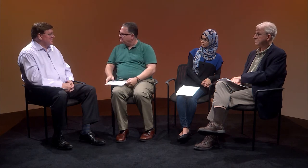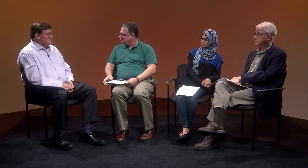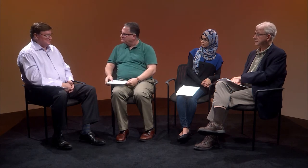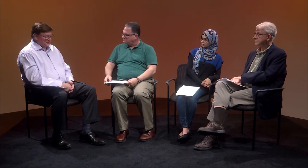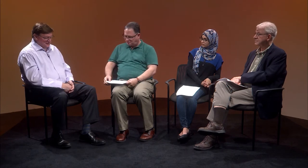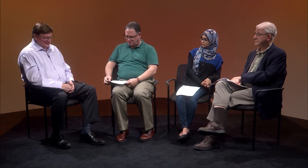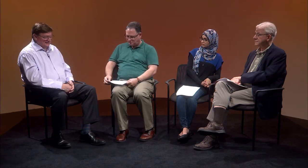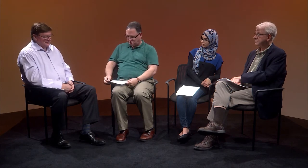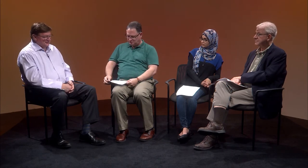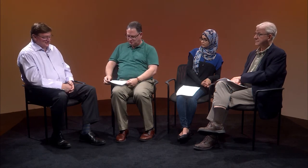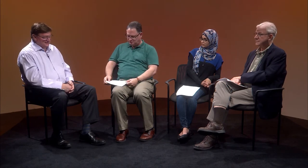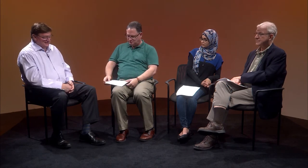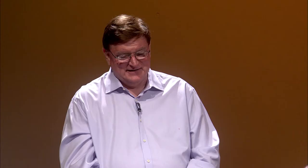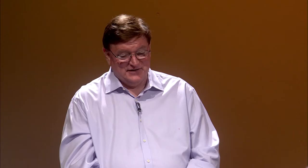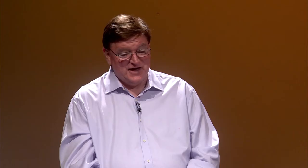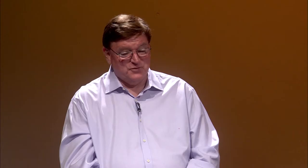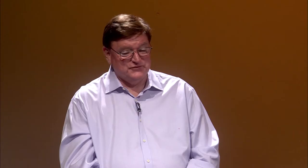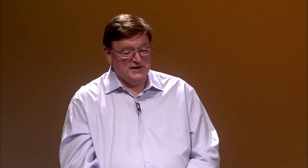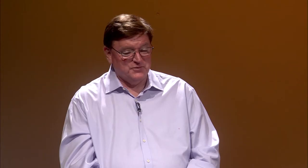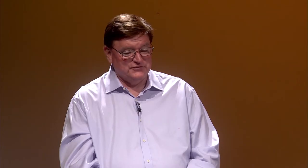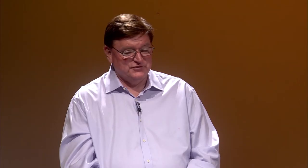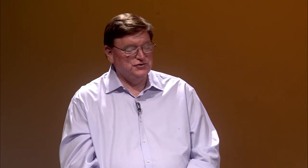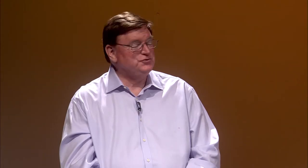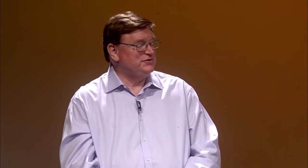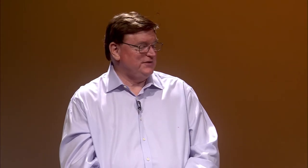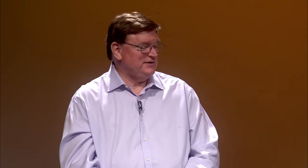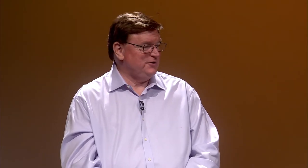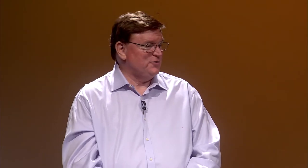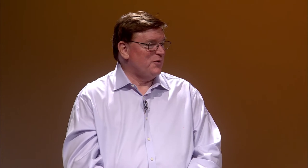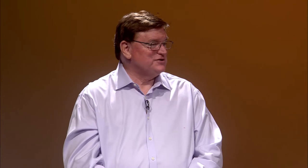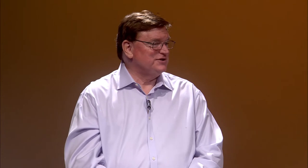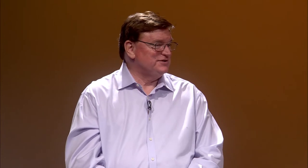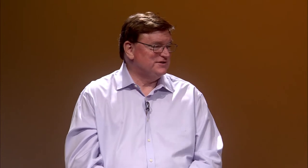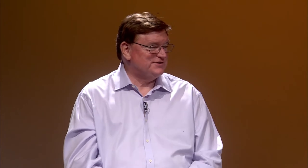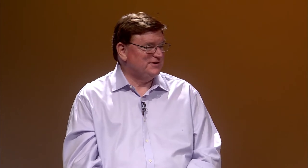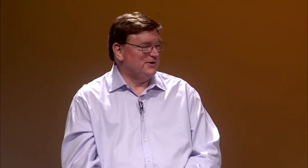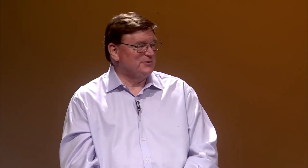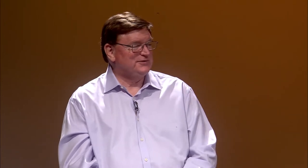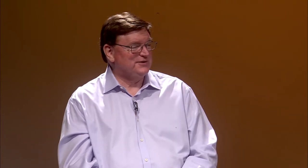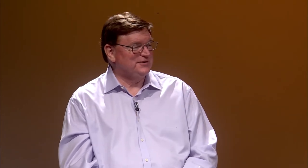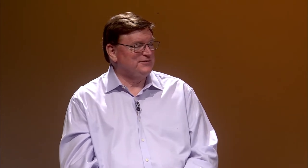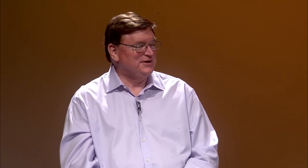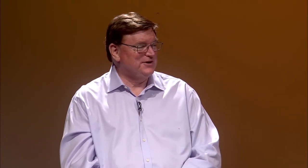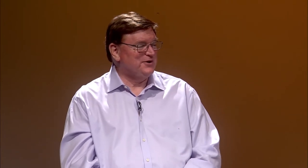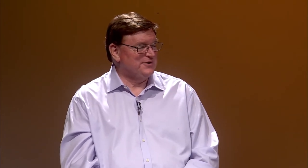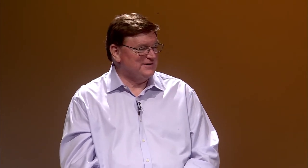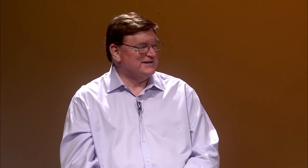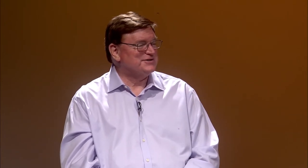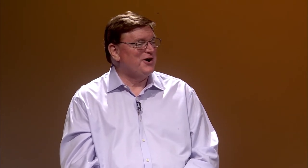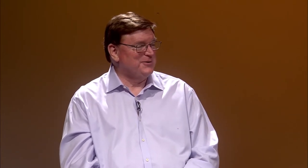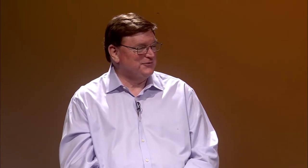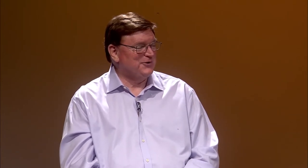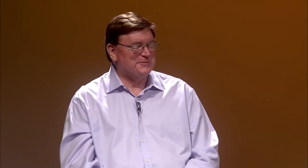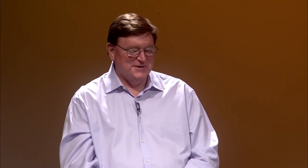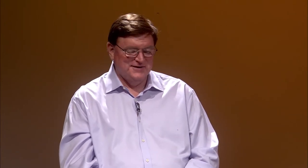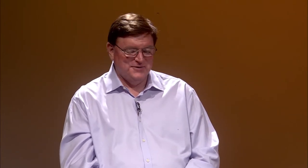Right, right, and that was a huge event here in Washington, DC. I was living here at that time.